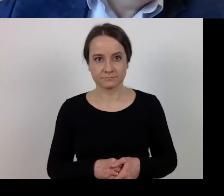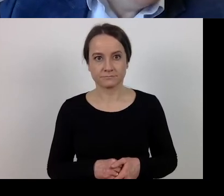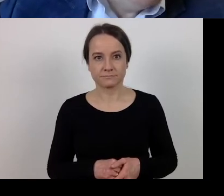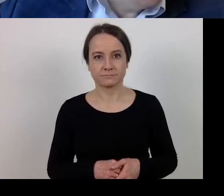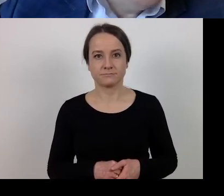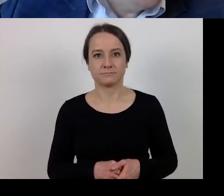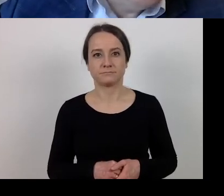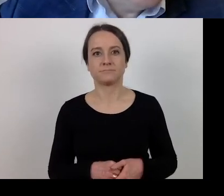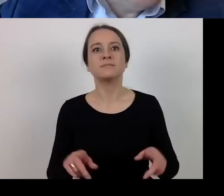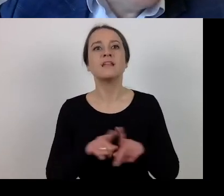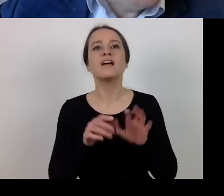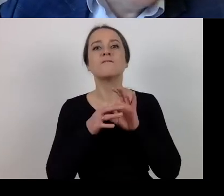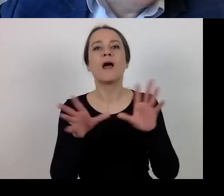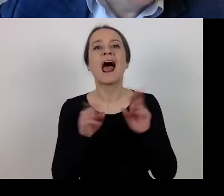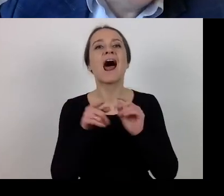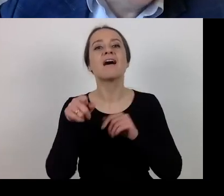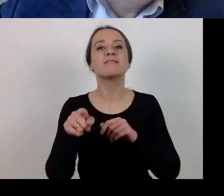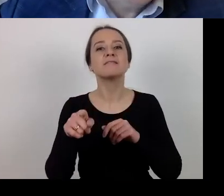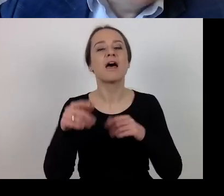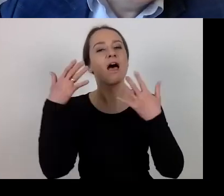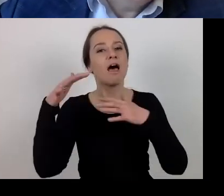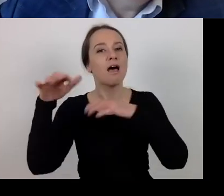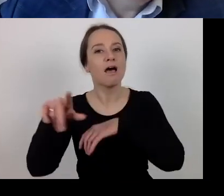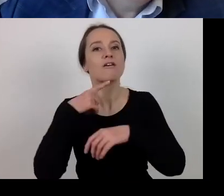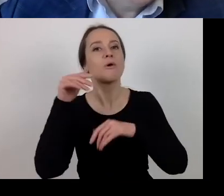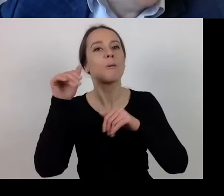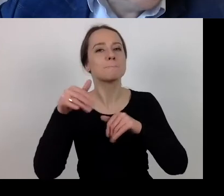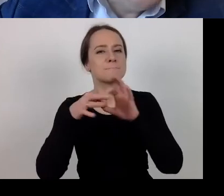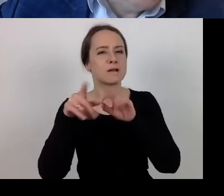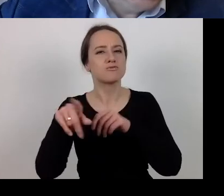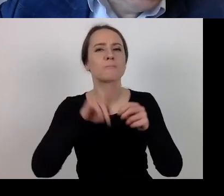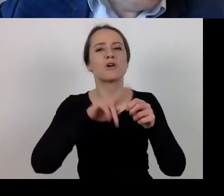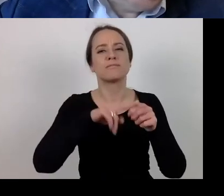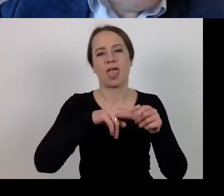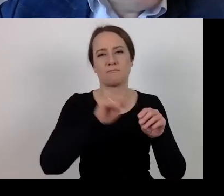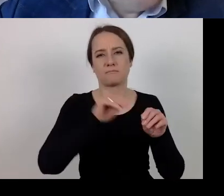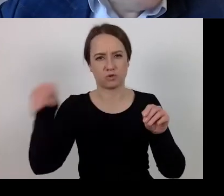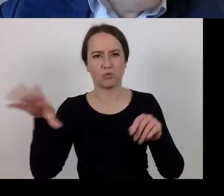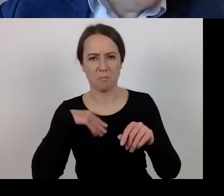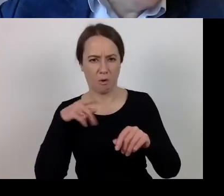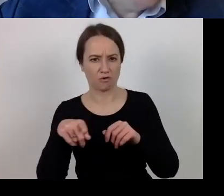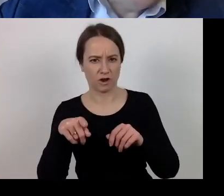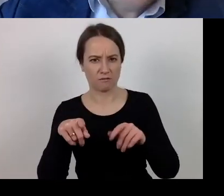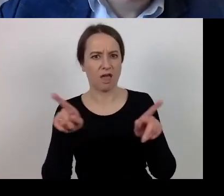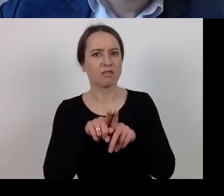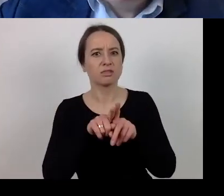where the applicant has a reasonable request. The deadline may be extended for the applicant to appeal or protest,